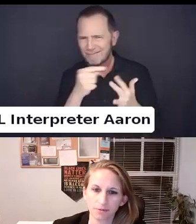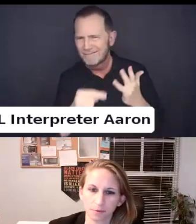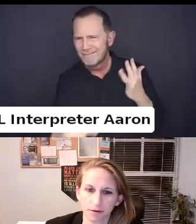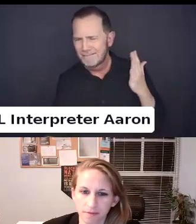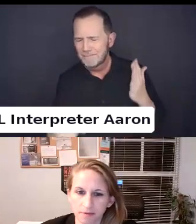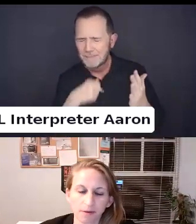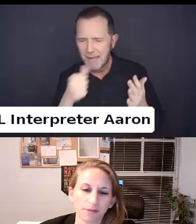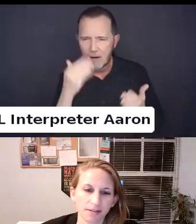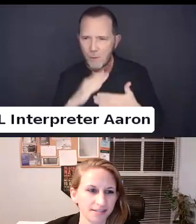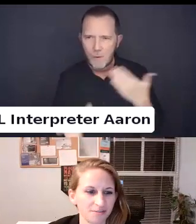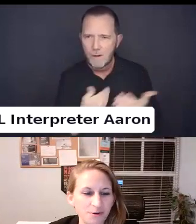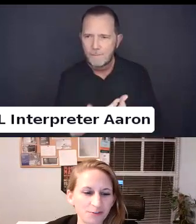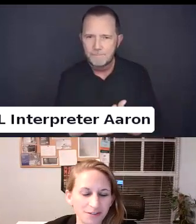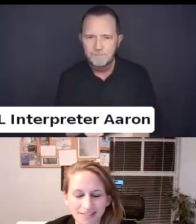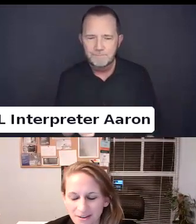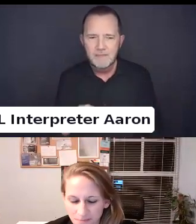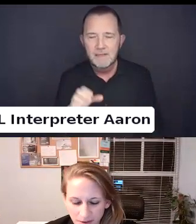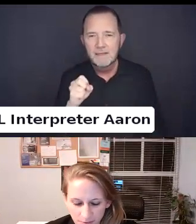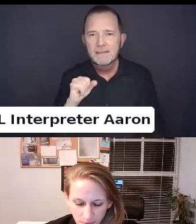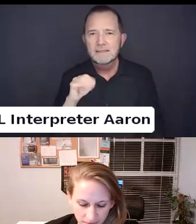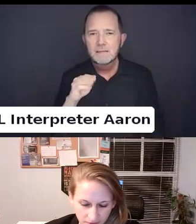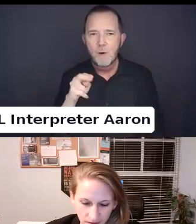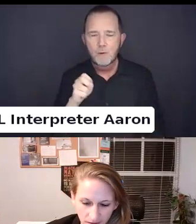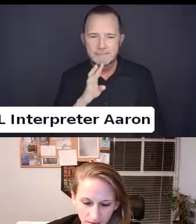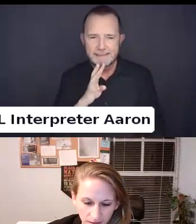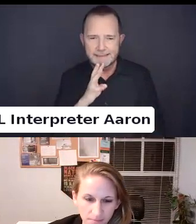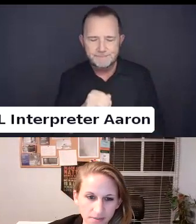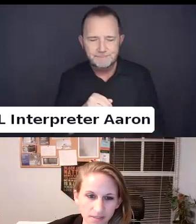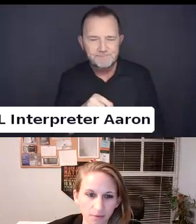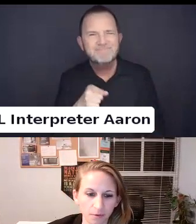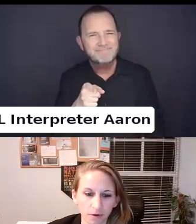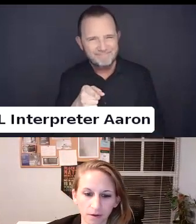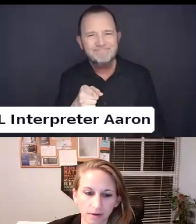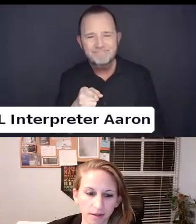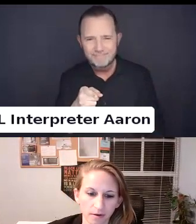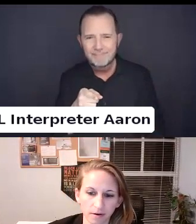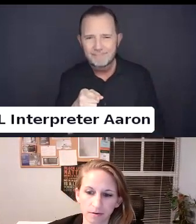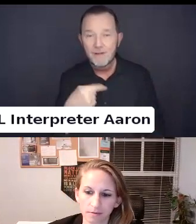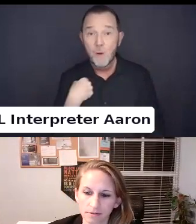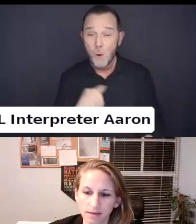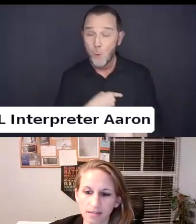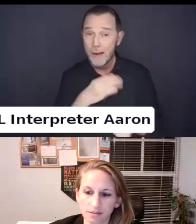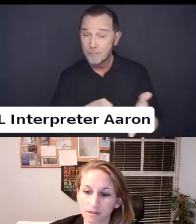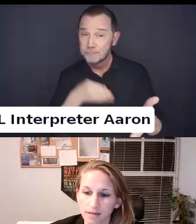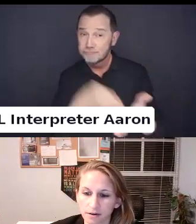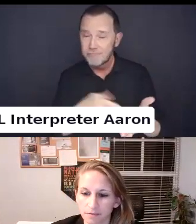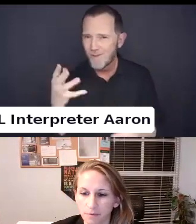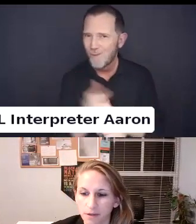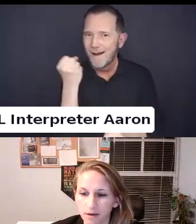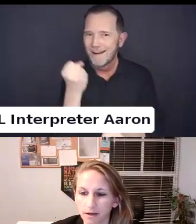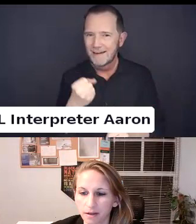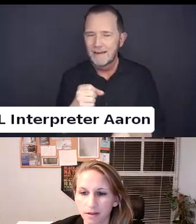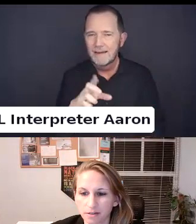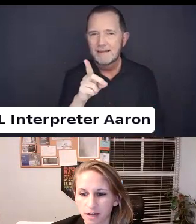That was one of the claims in our case.